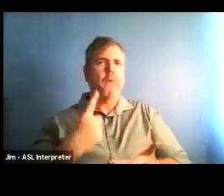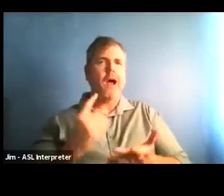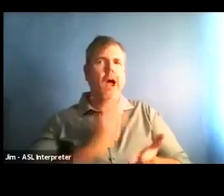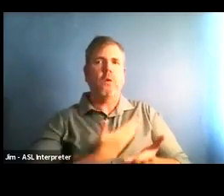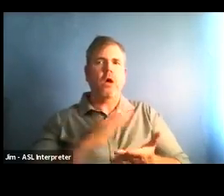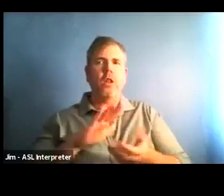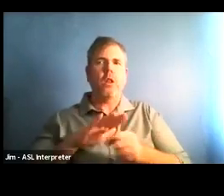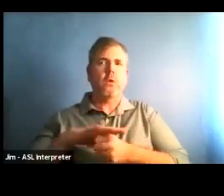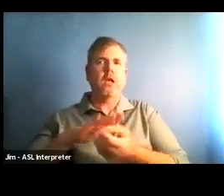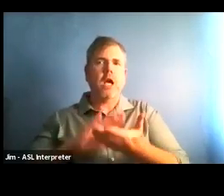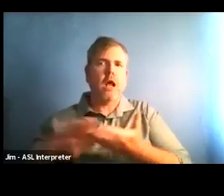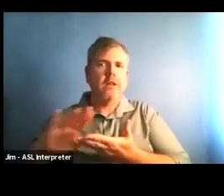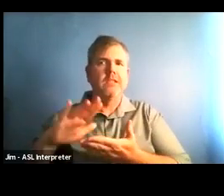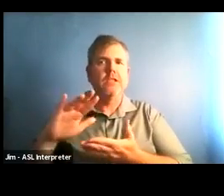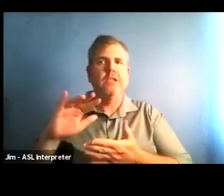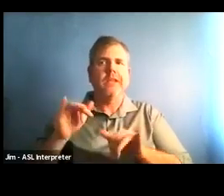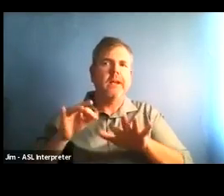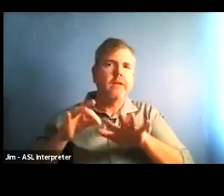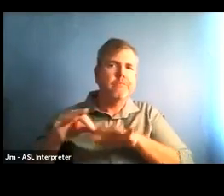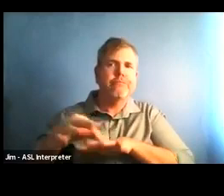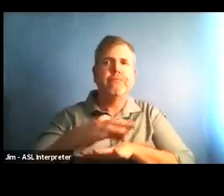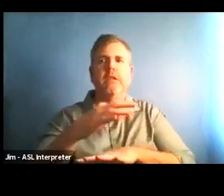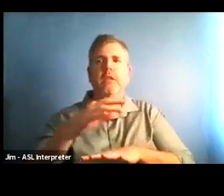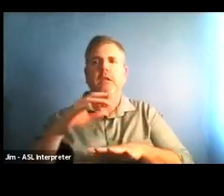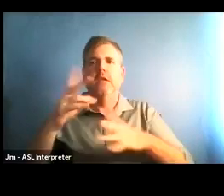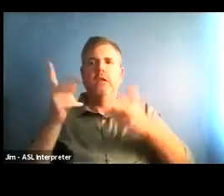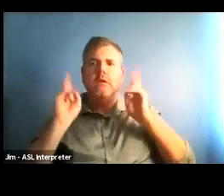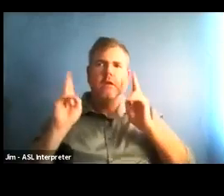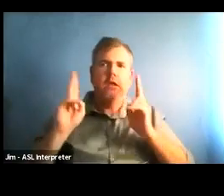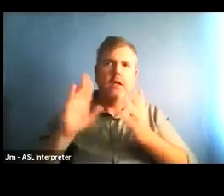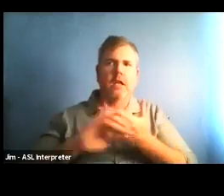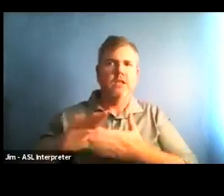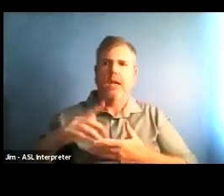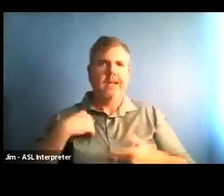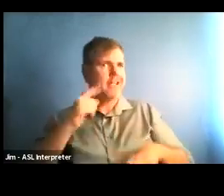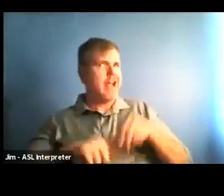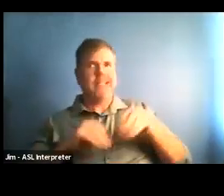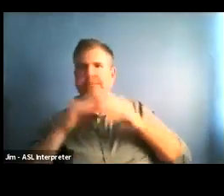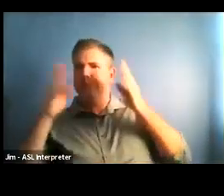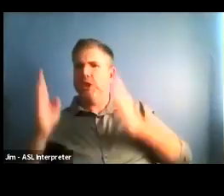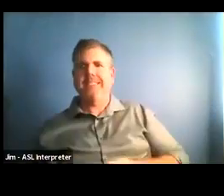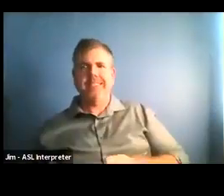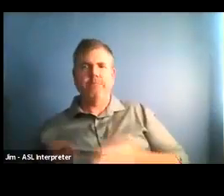They've been not doing any in-person. And I'm basically trying to figure out if this means that maybe they'll be able to,